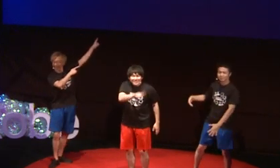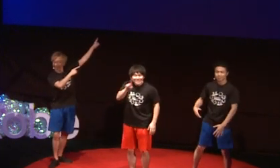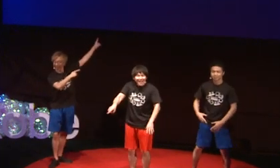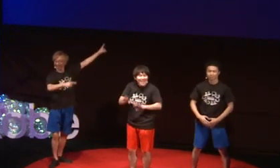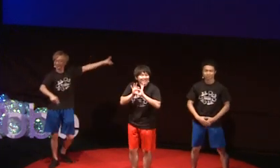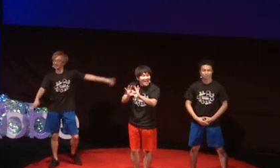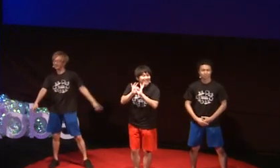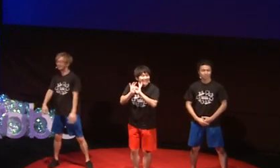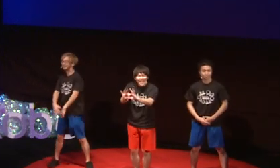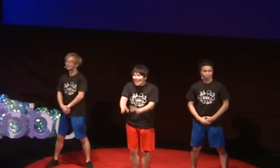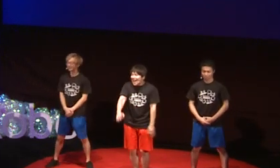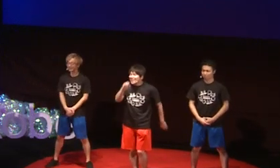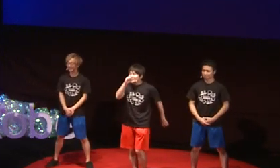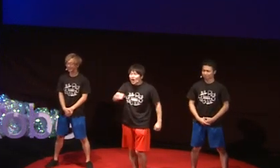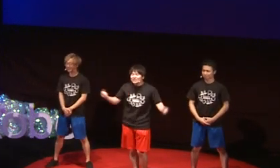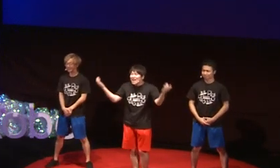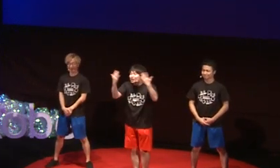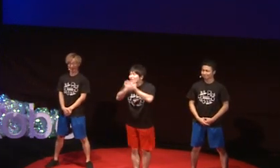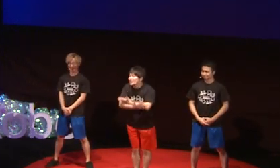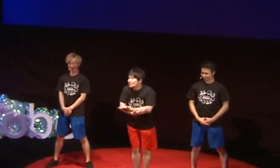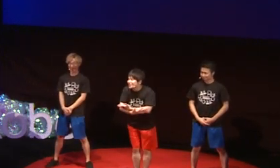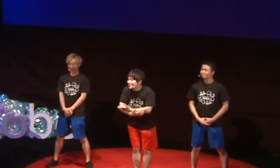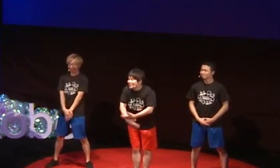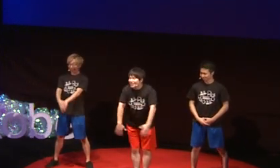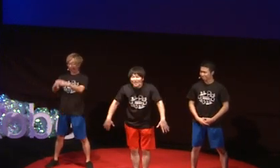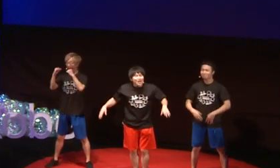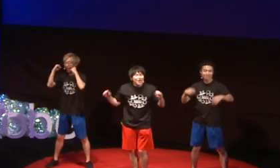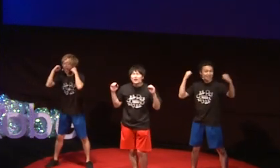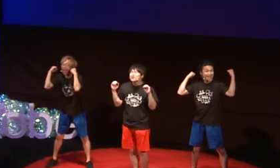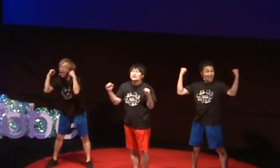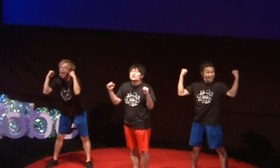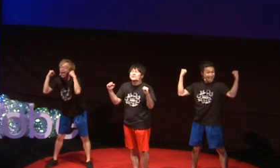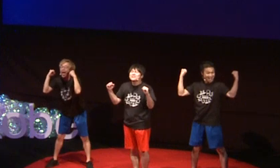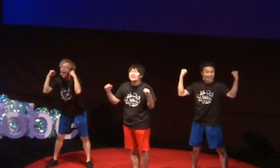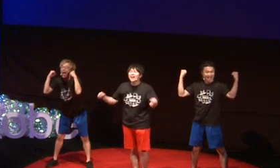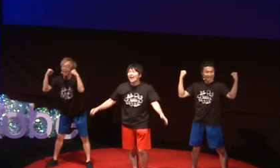Relationships with others improve!